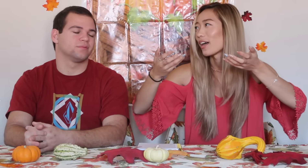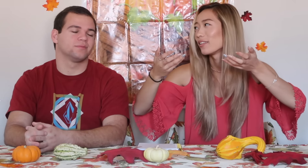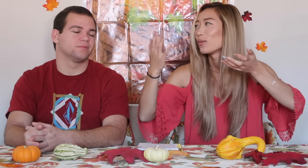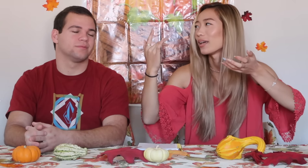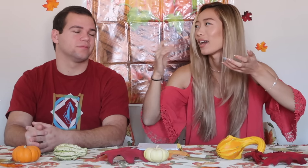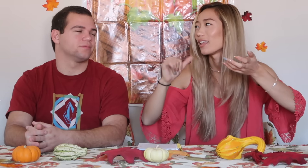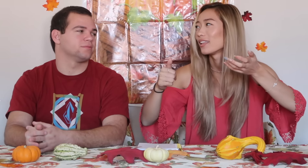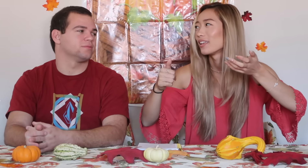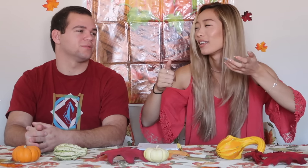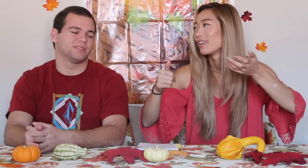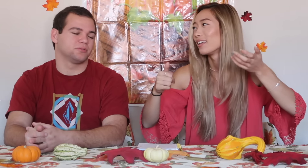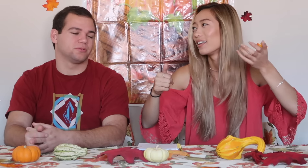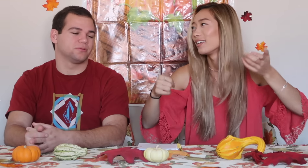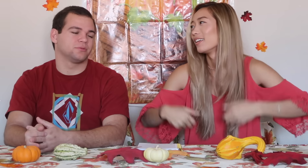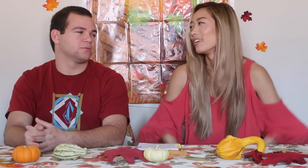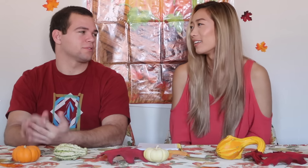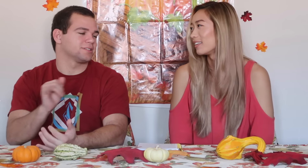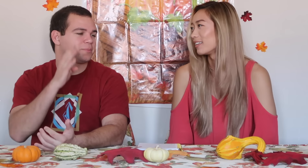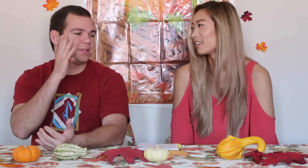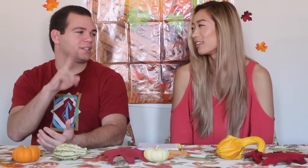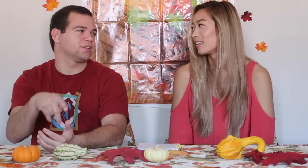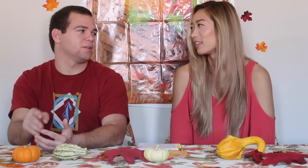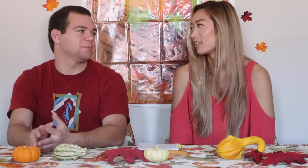Why not? No... that's made up.